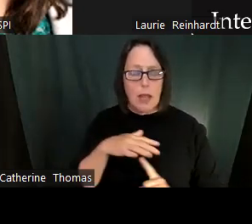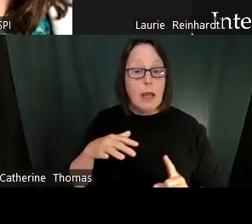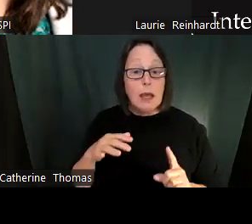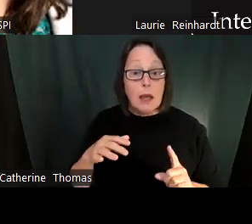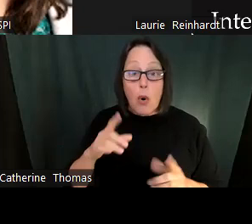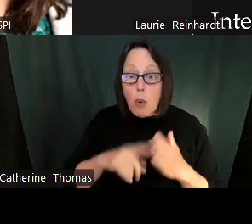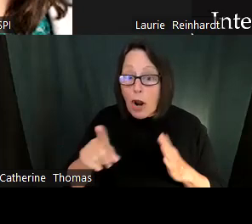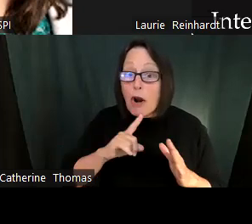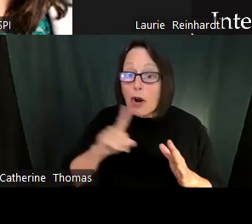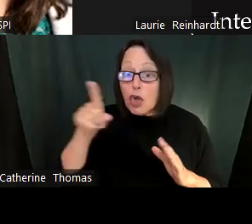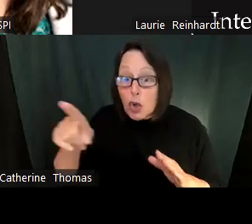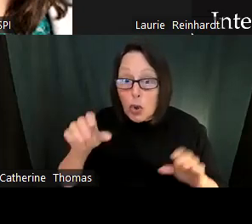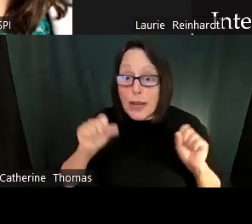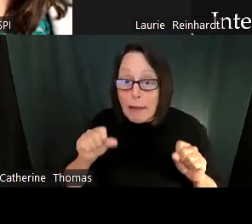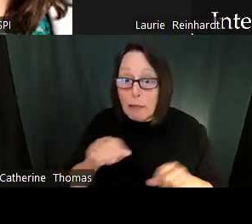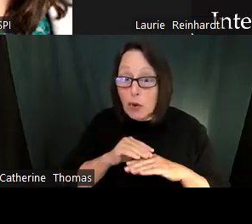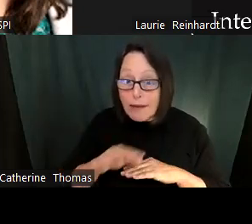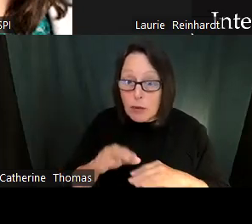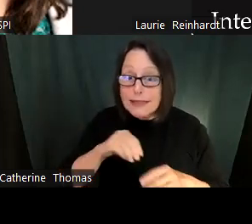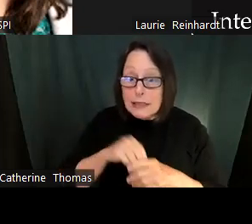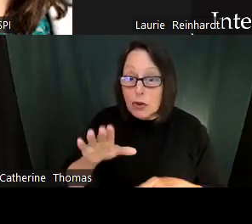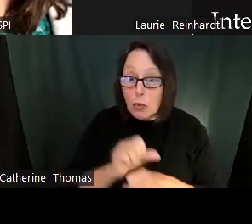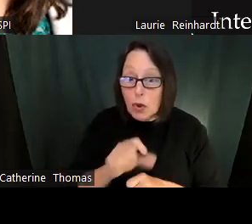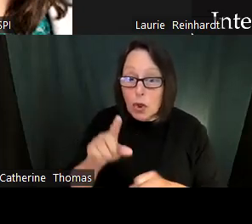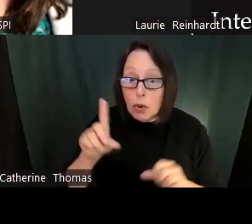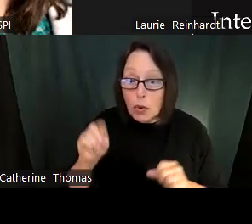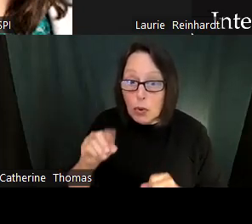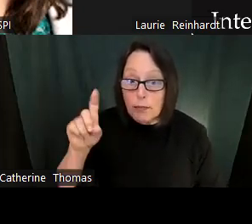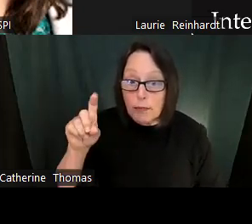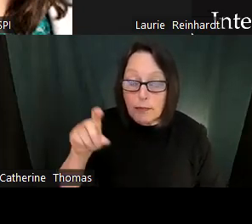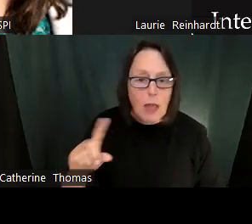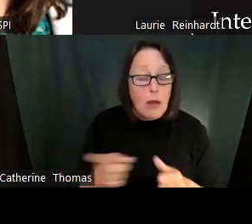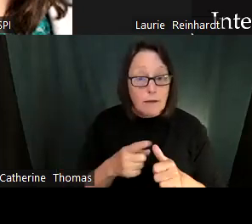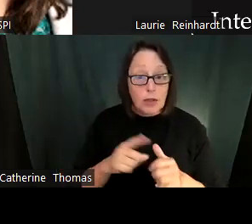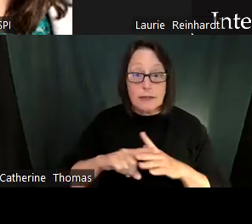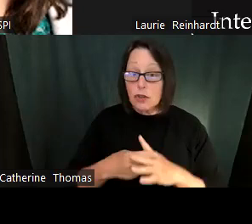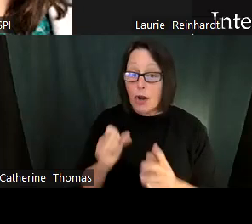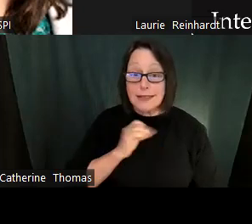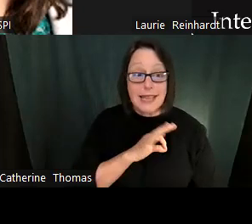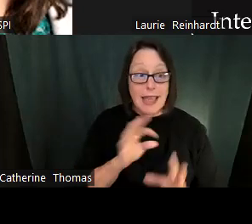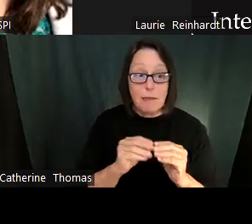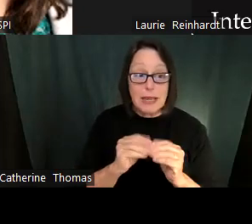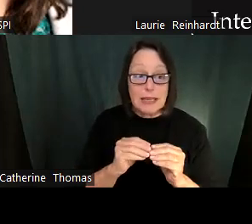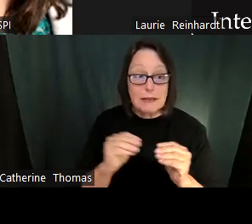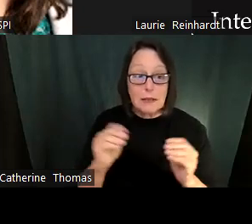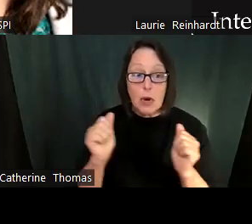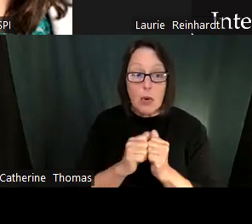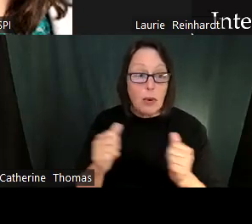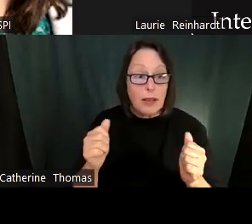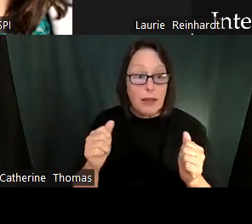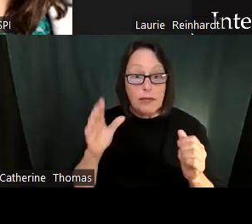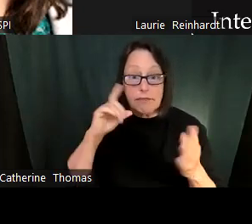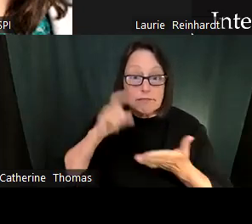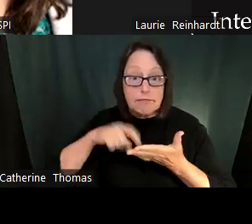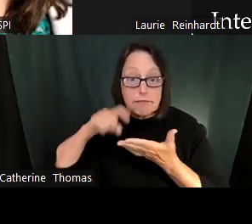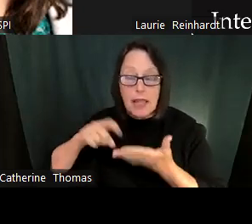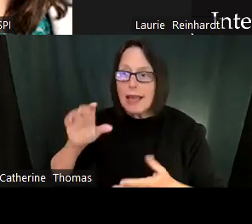So it was like nicely theoretical. So what is some, what are some actual strategies that we can begin doing and particularly in your zone of proximal, in your zone of, control, right?